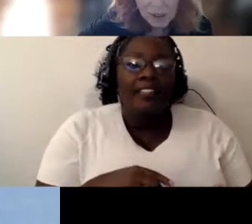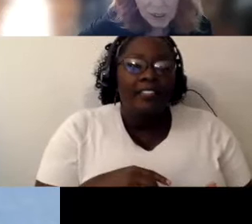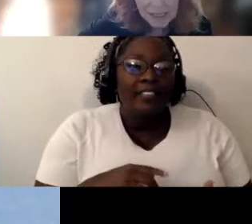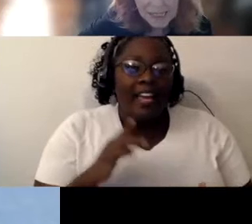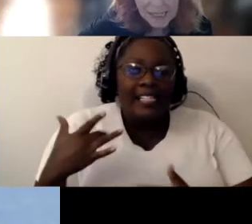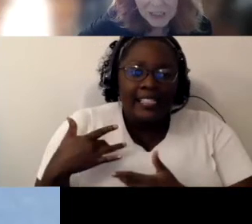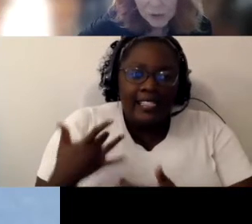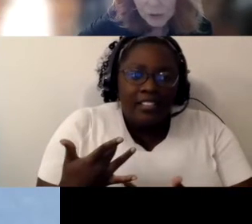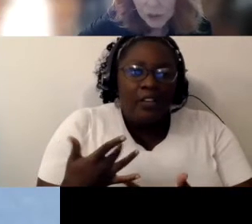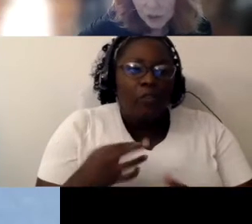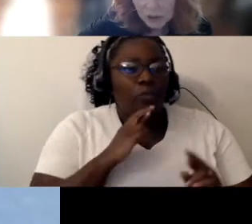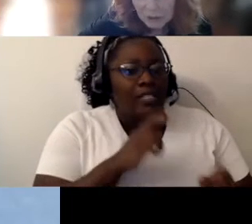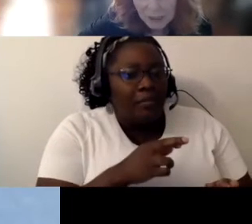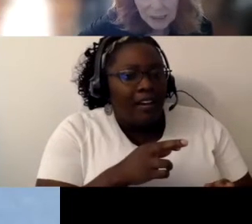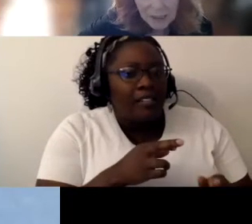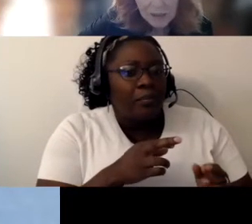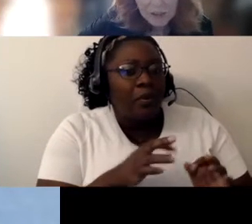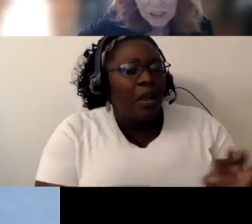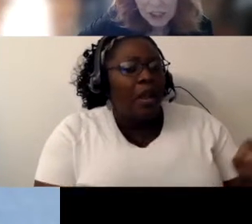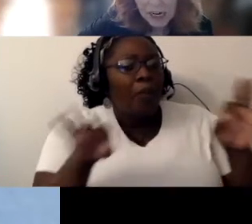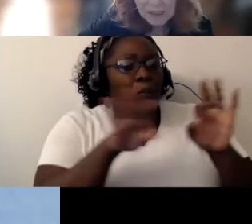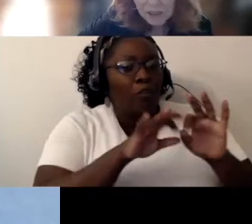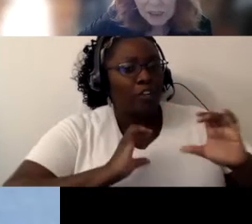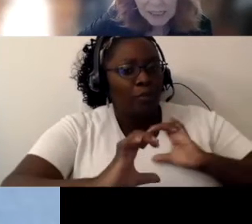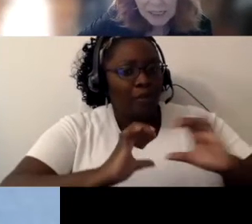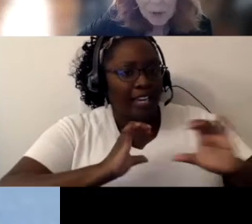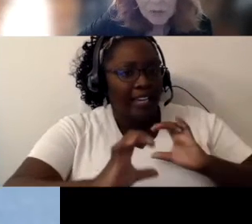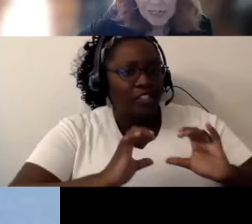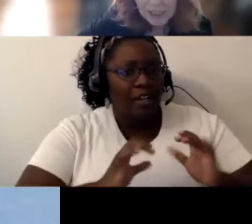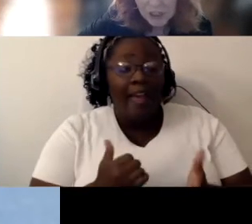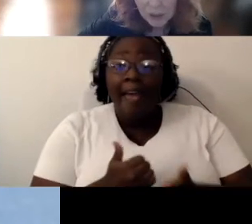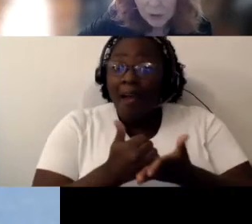are seen as crucial for the child's learning and motivation